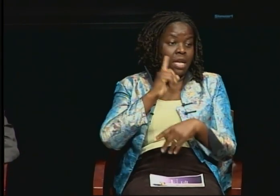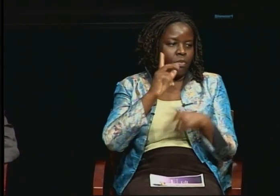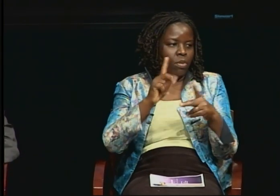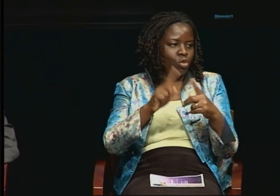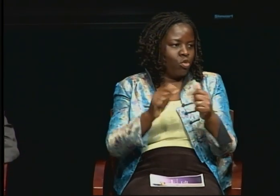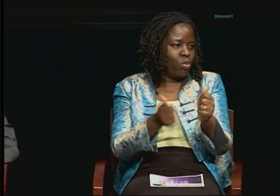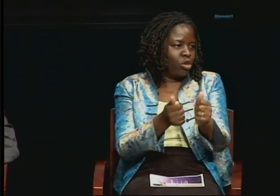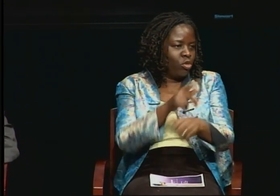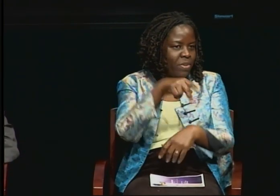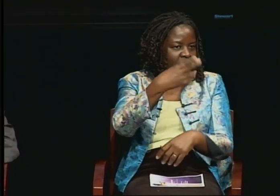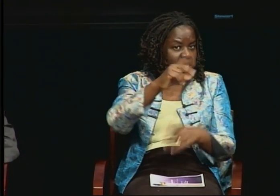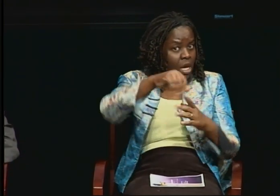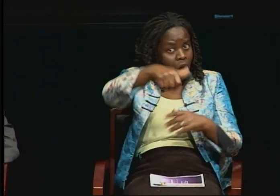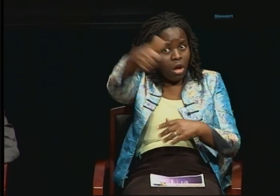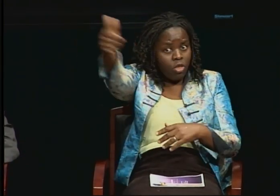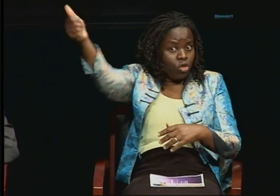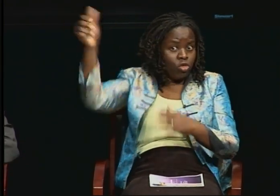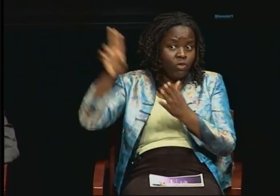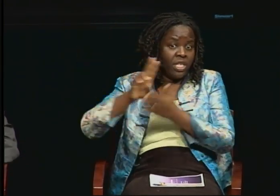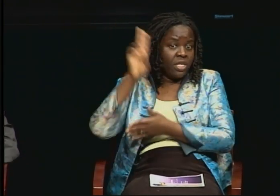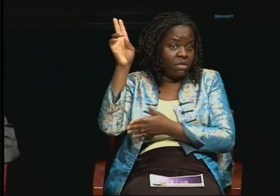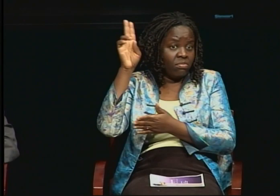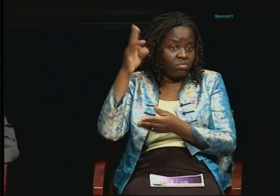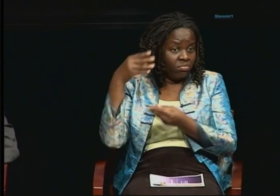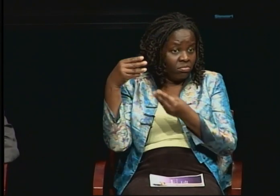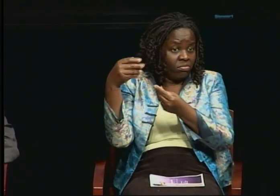So you're right, there is money out there.